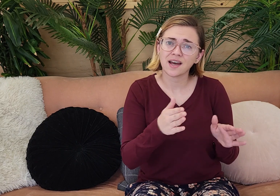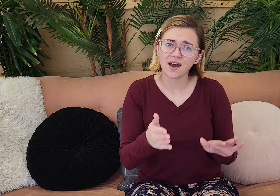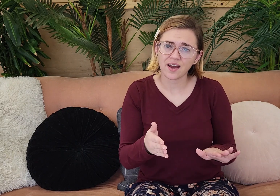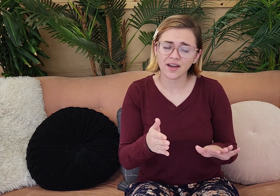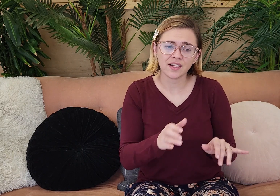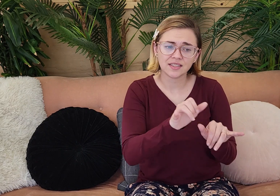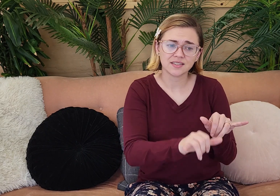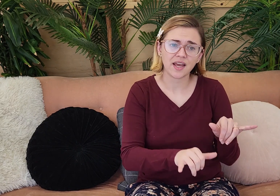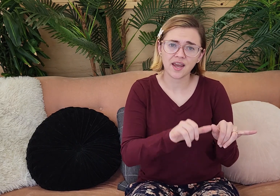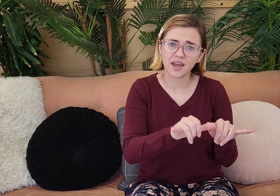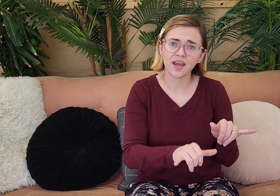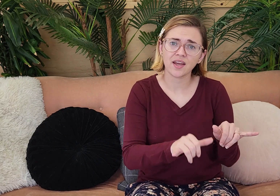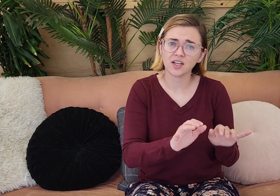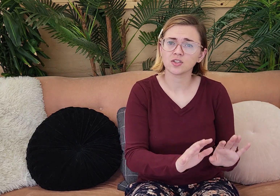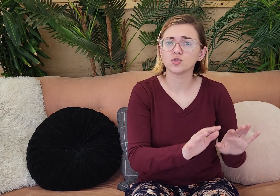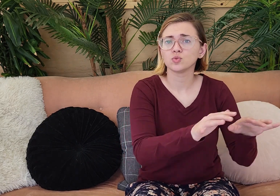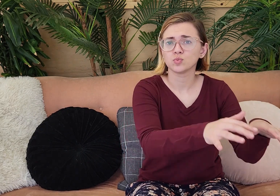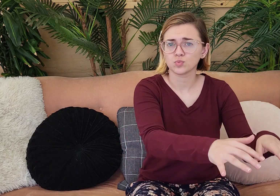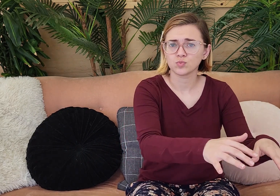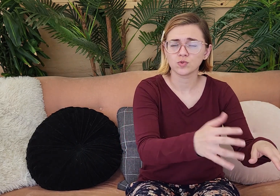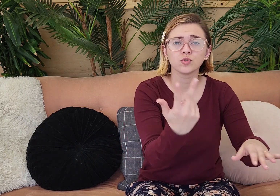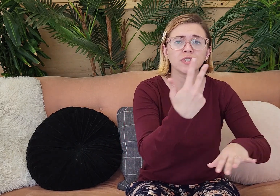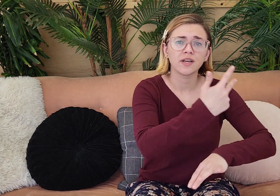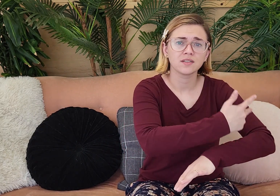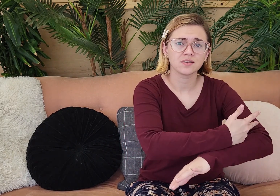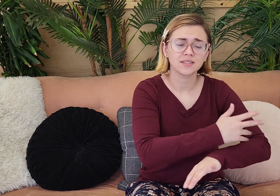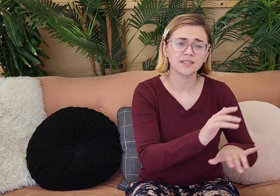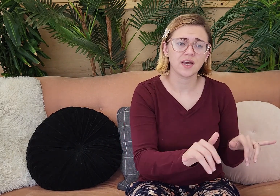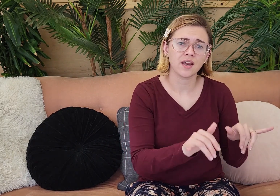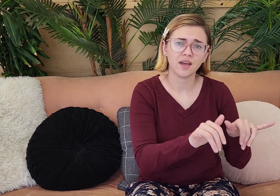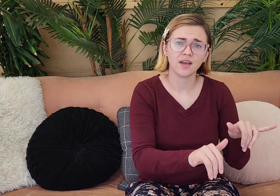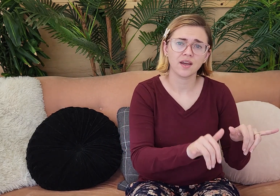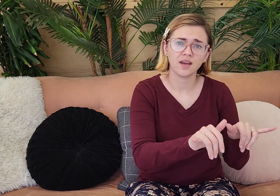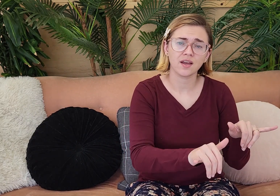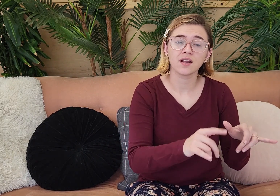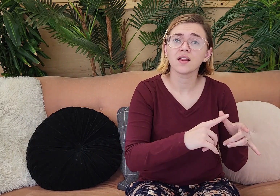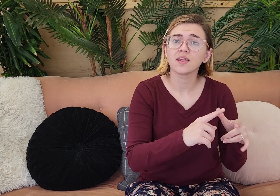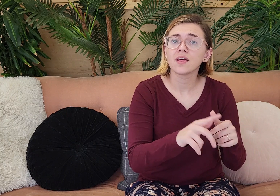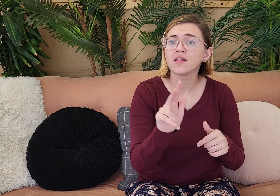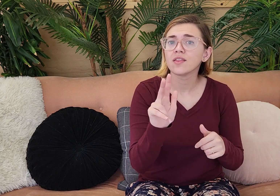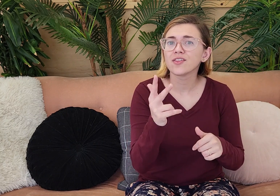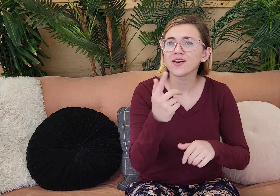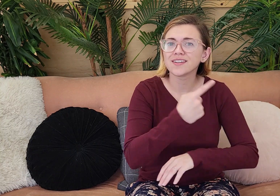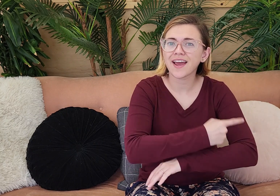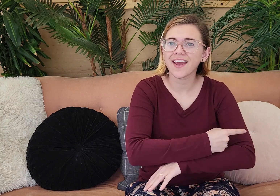the cross. And he died, and he stayed in a borrowed tomb for three days. And